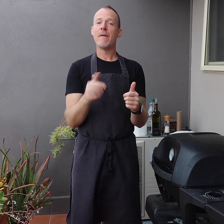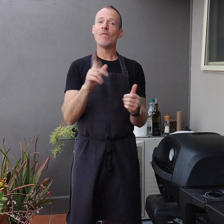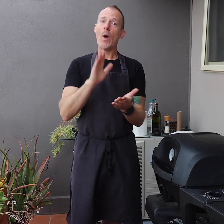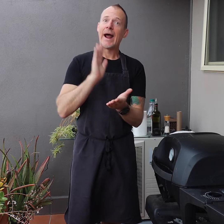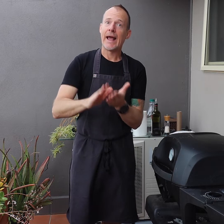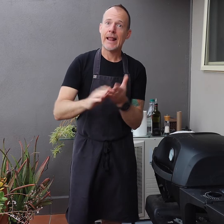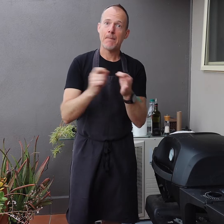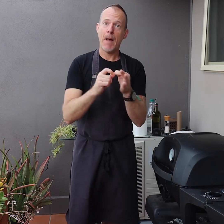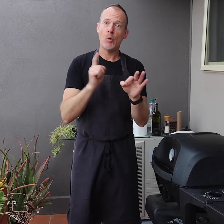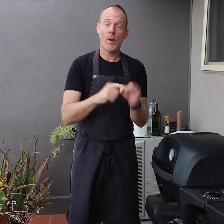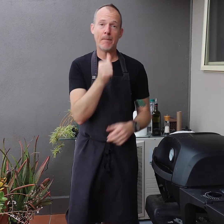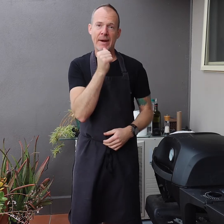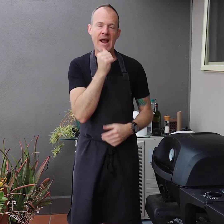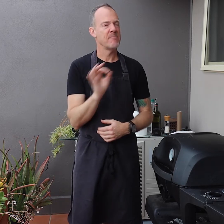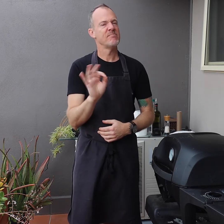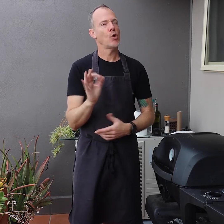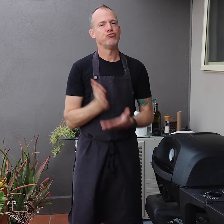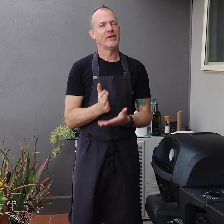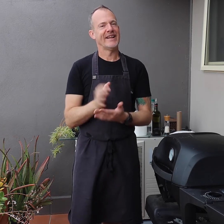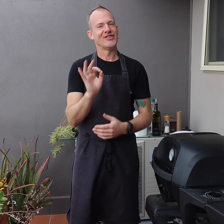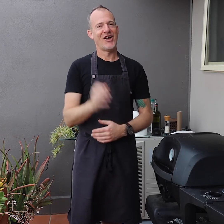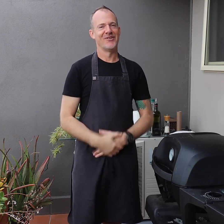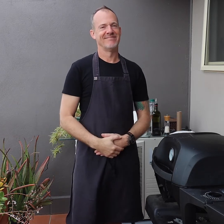but to clean your BBQ, beer won't do that.